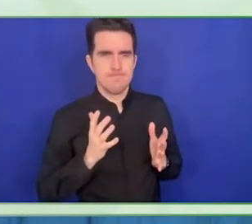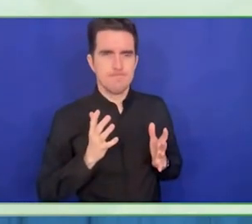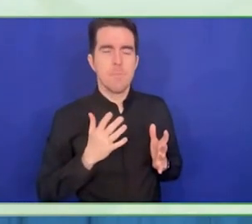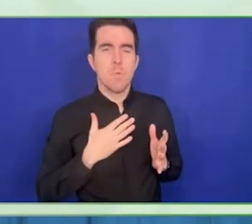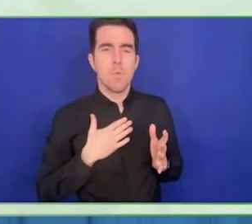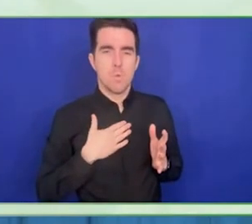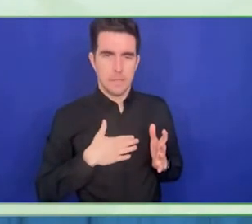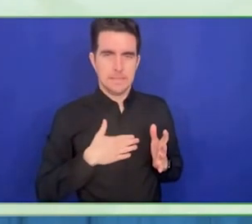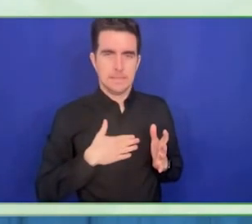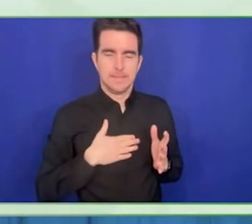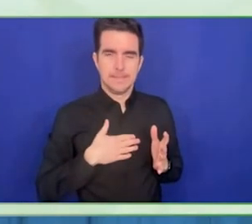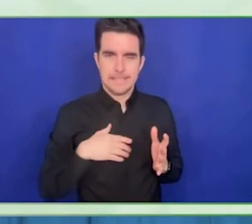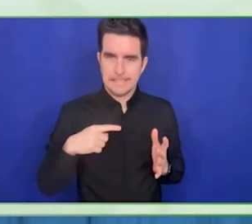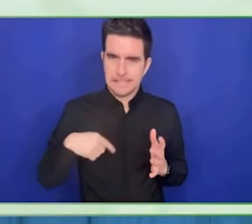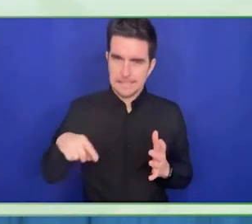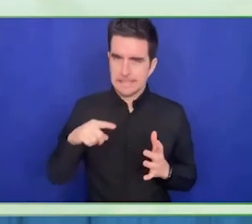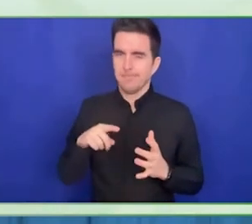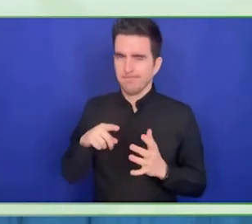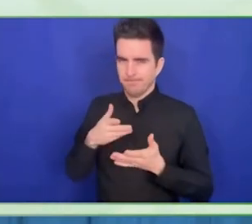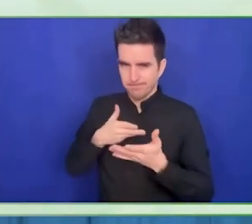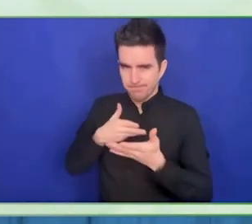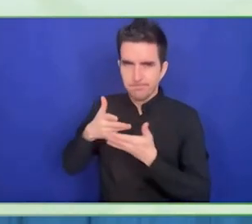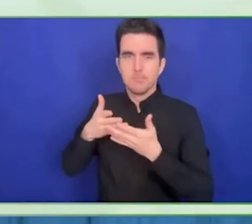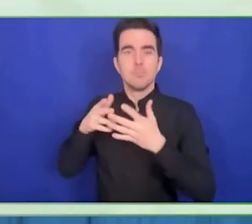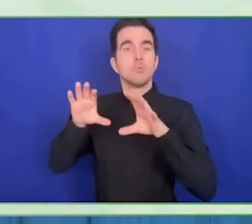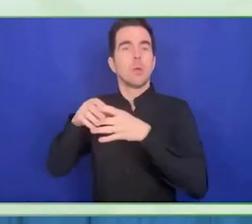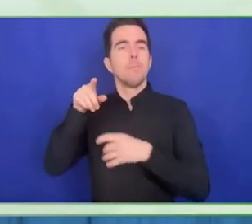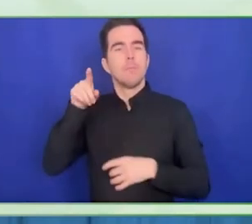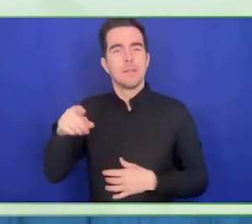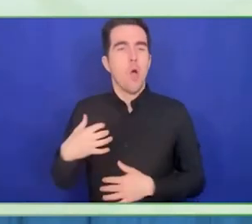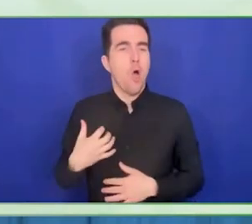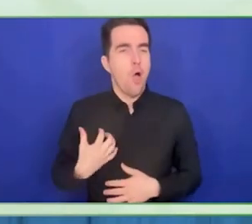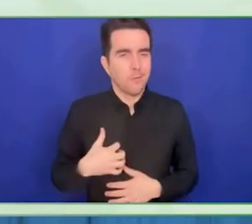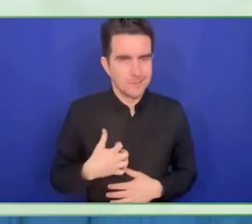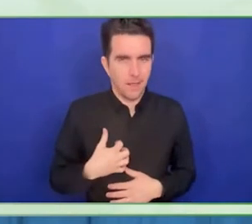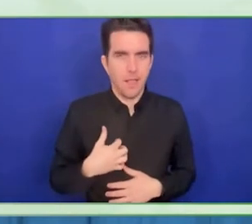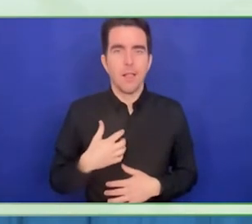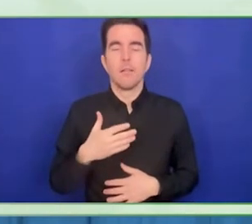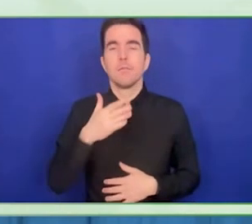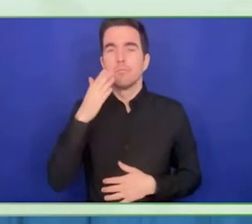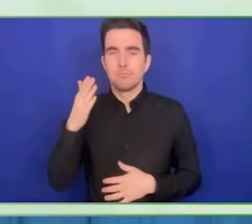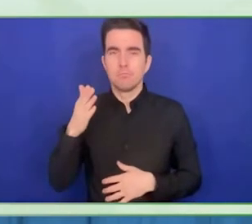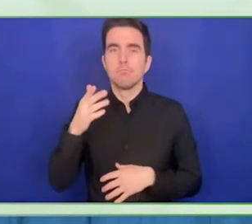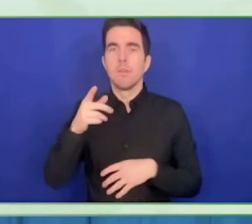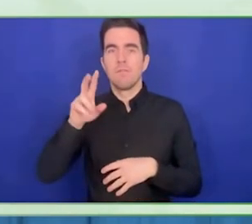We have a strong program around the silver economy. They are ageing.